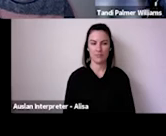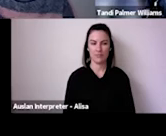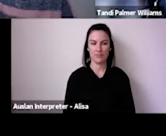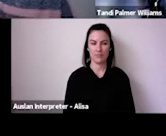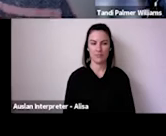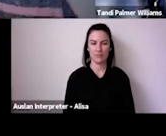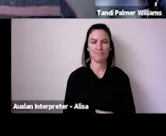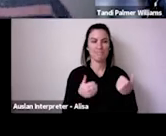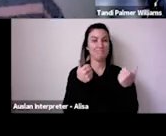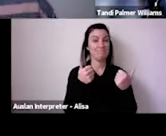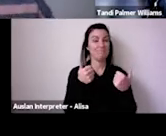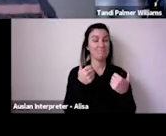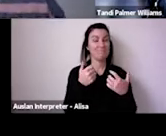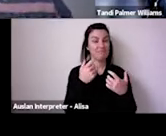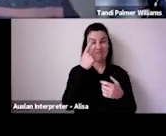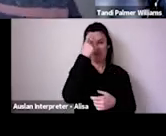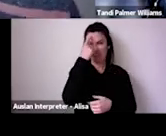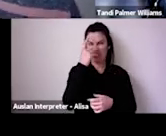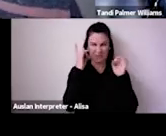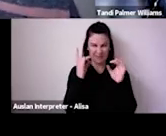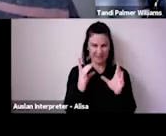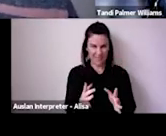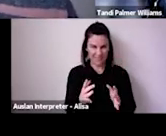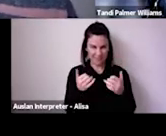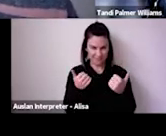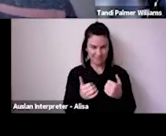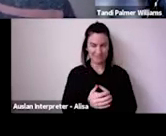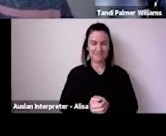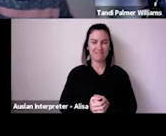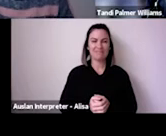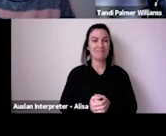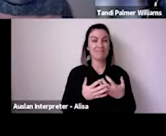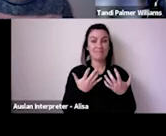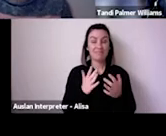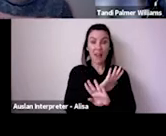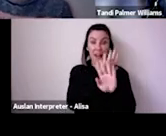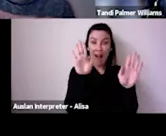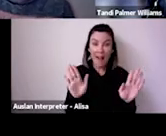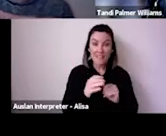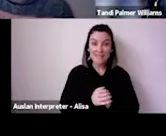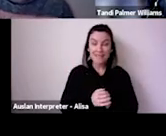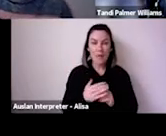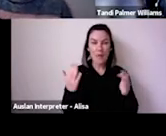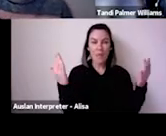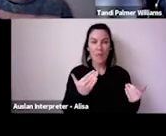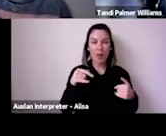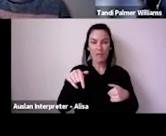We might get started. We may get a few more people joining us as we continue.